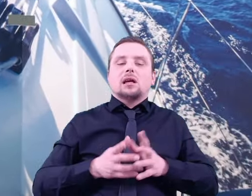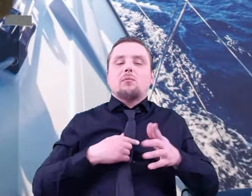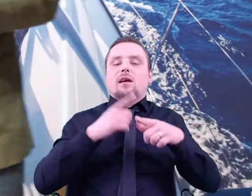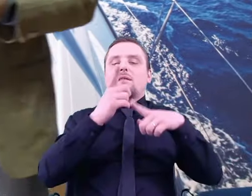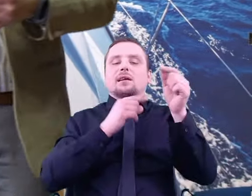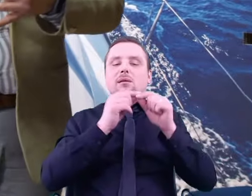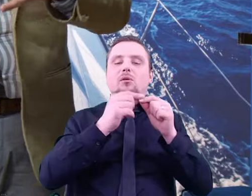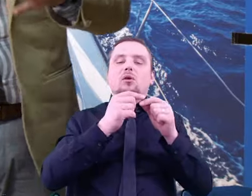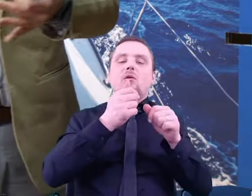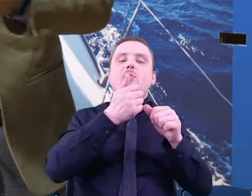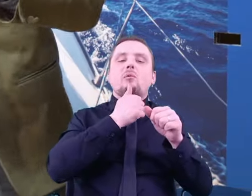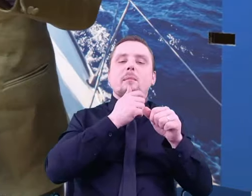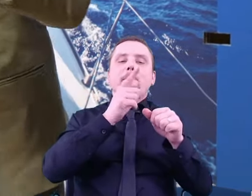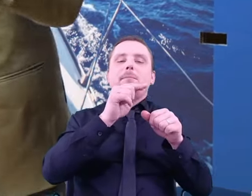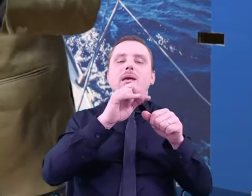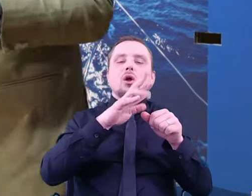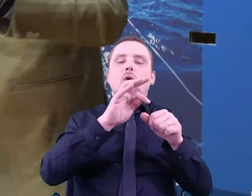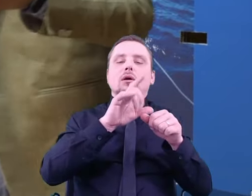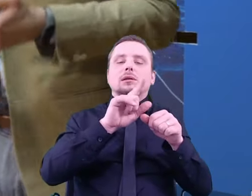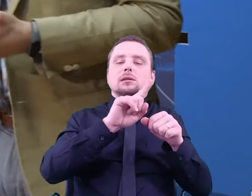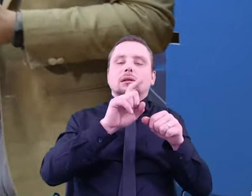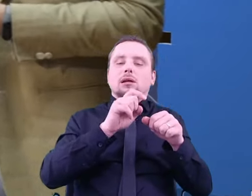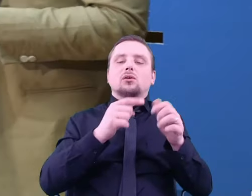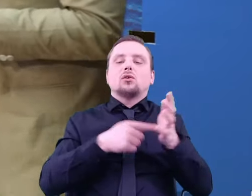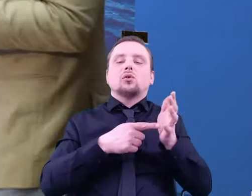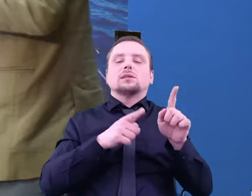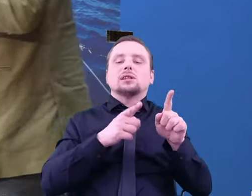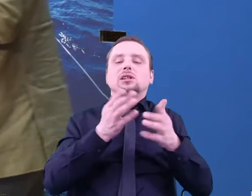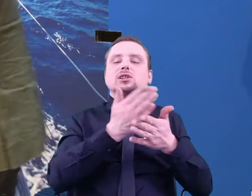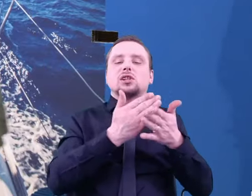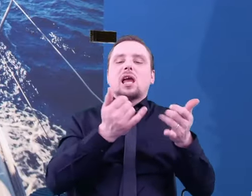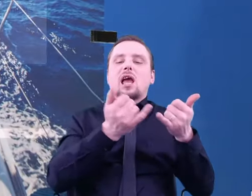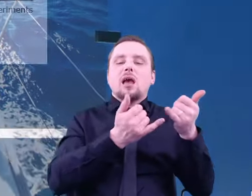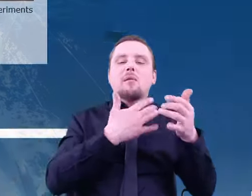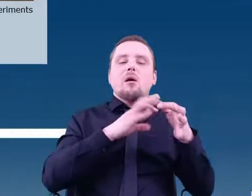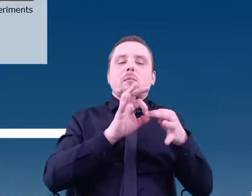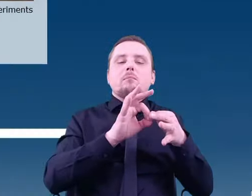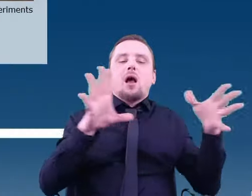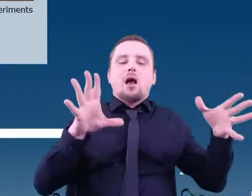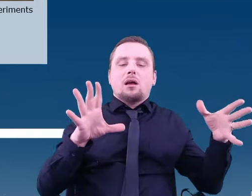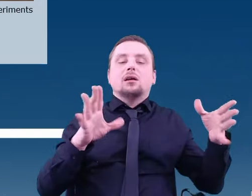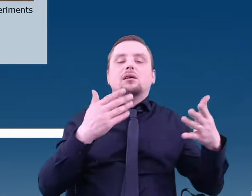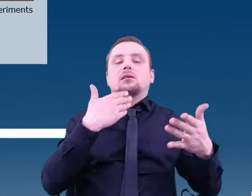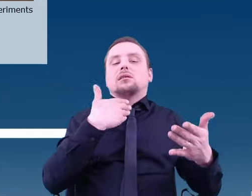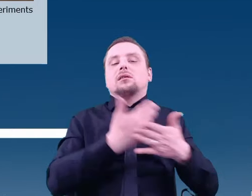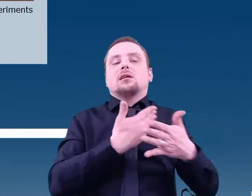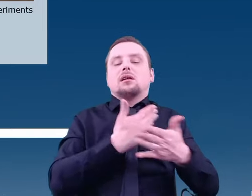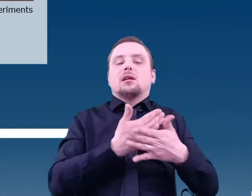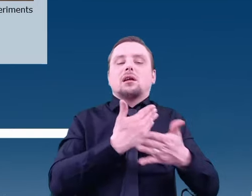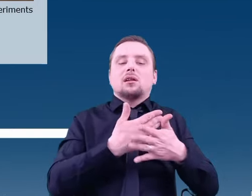may have caused some of the compounds to decay. Hence, the study was inconclusive.